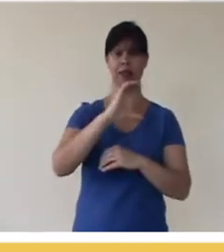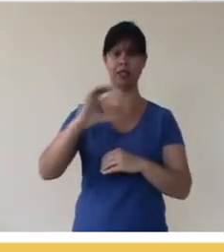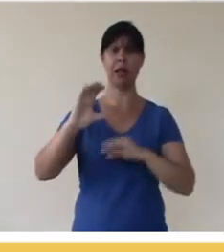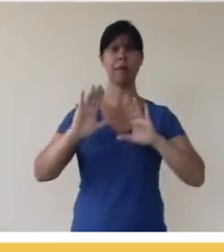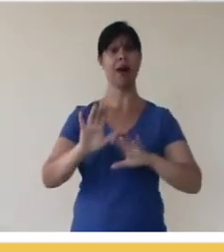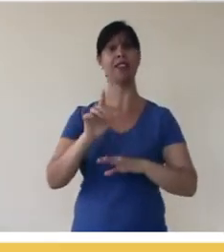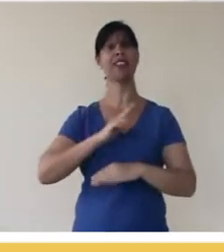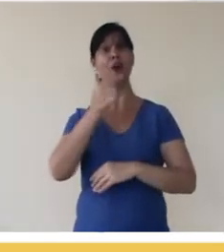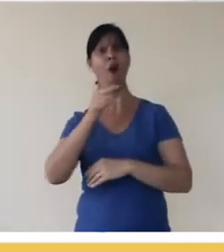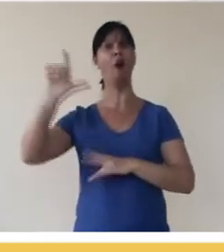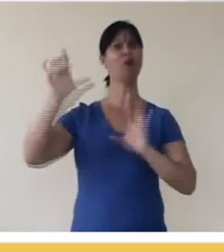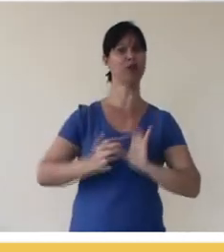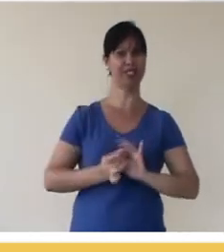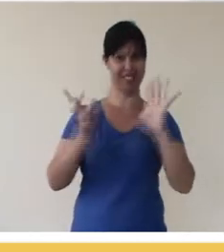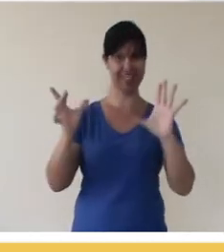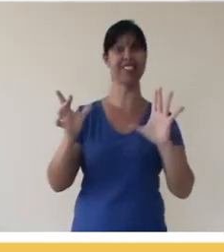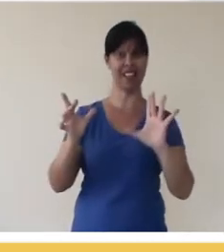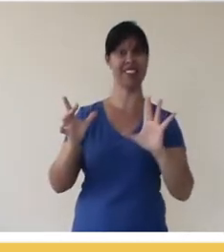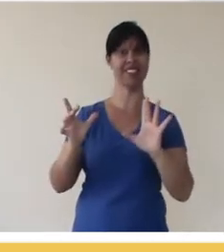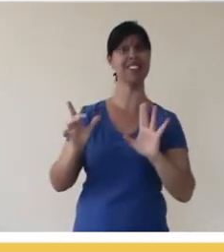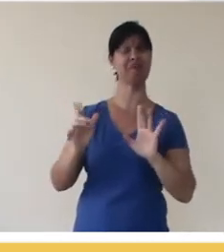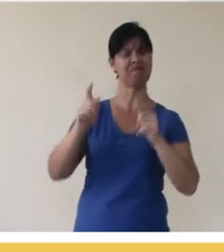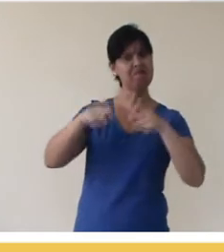that doesn't even determine the attribution if that's what you want,